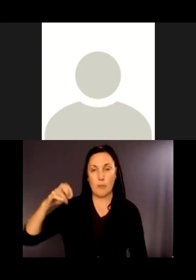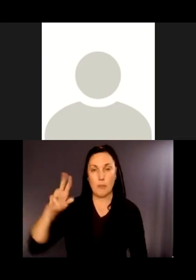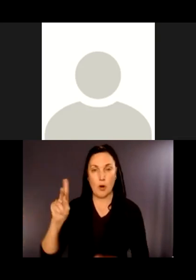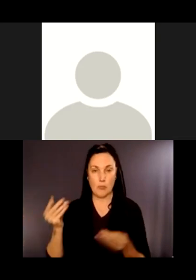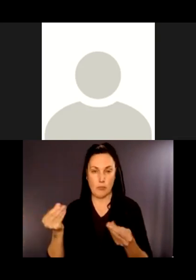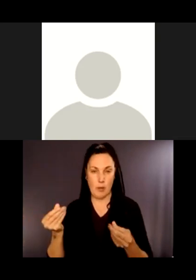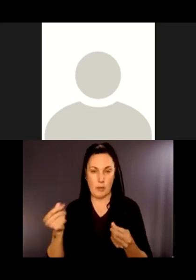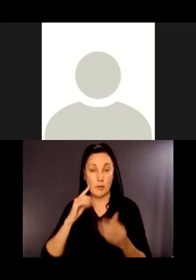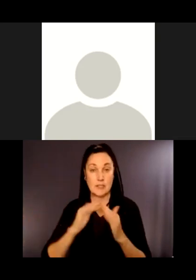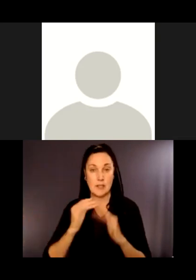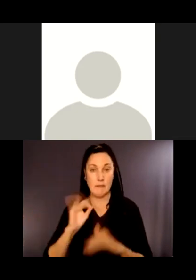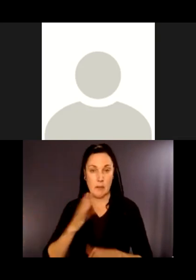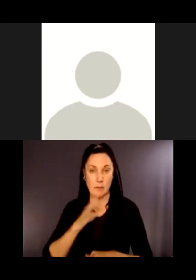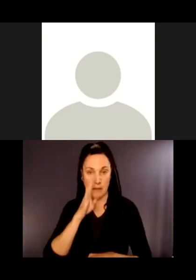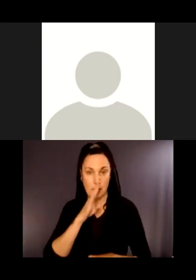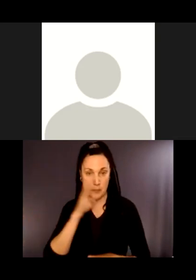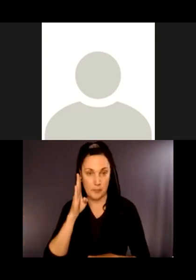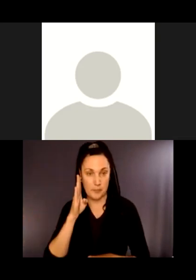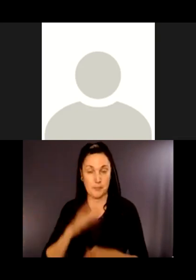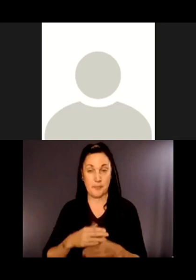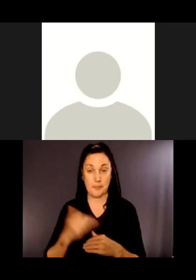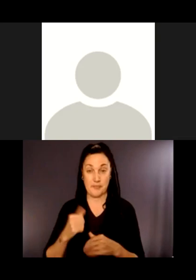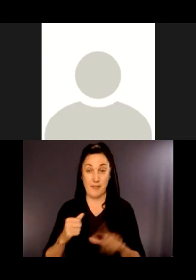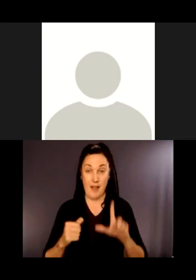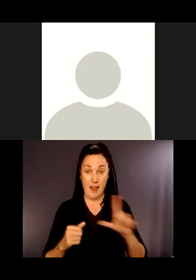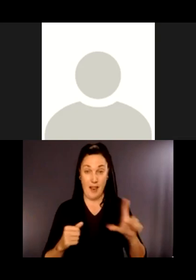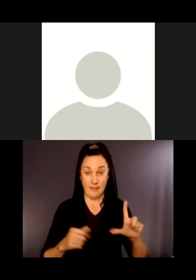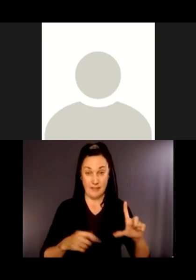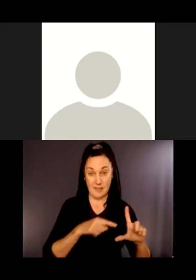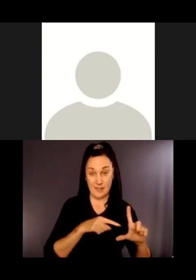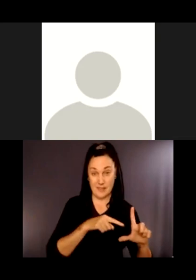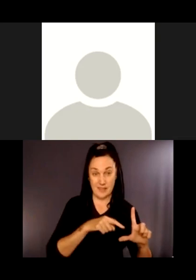From the lower left to the upper right, you'll see a jagged line